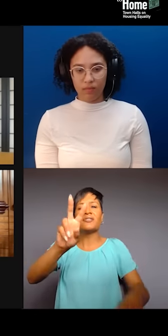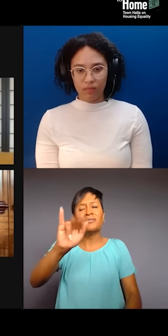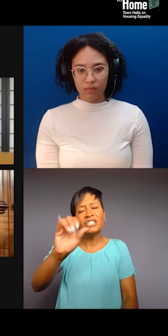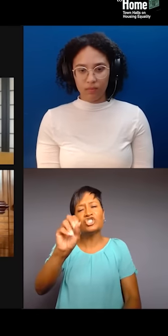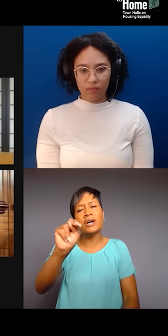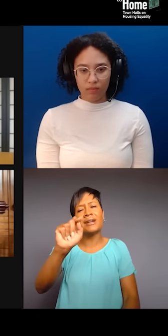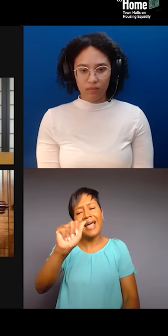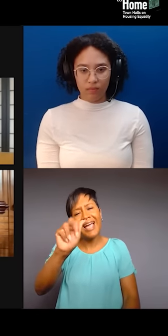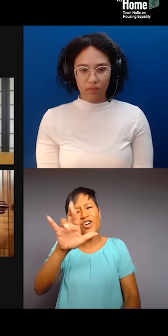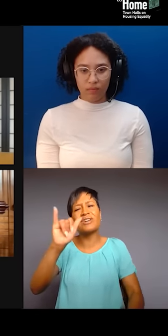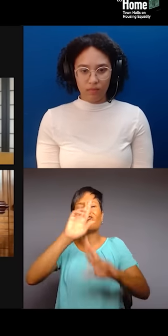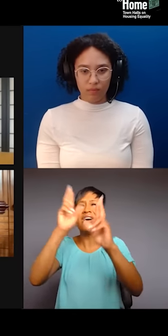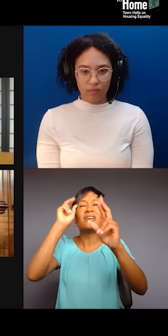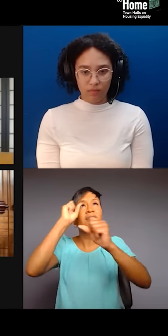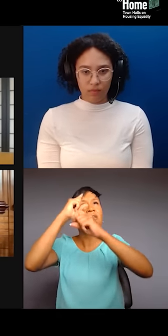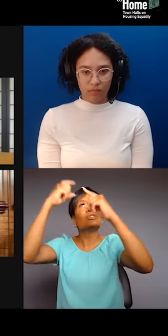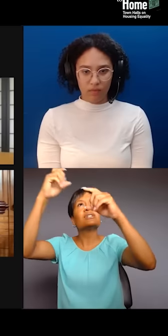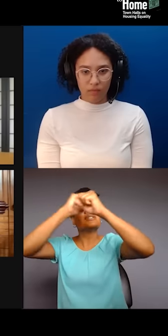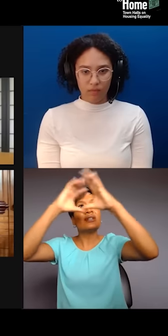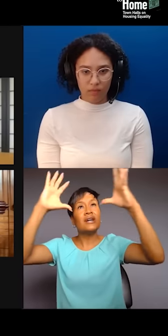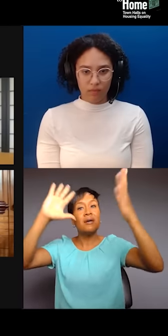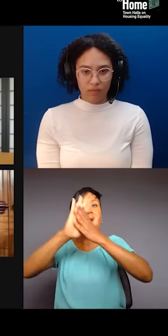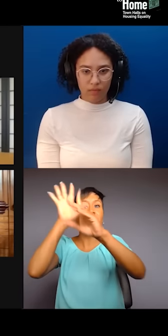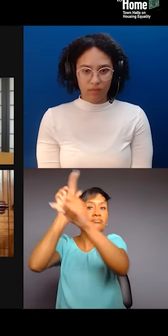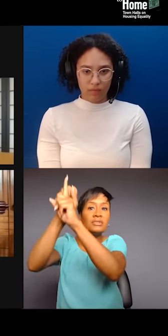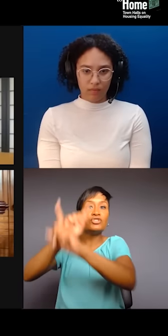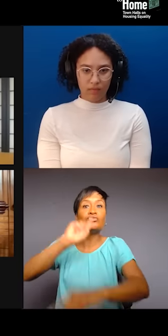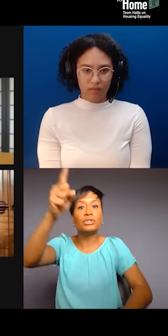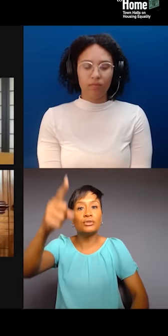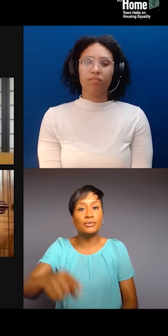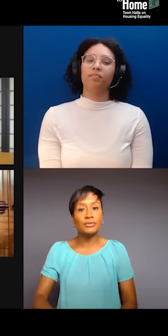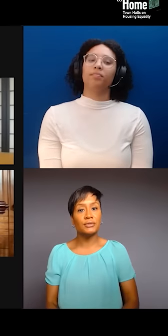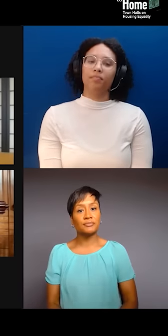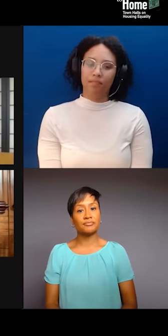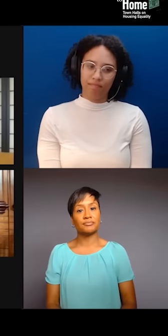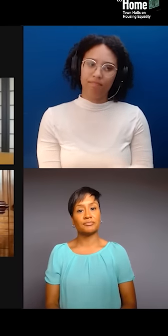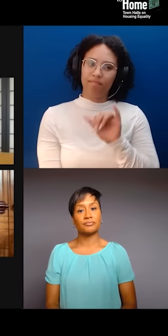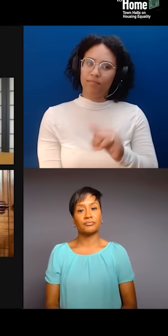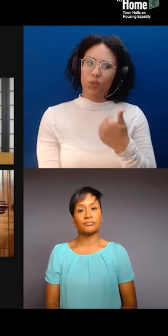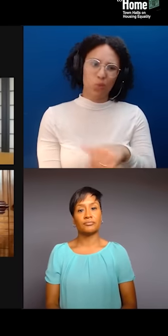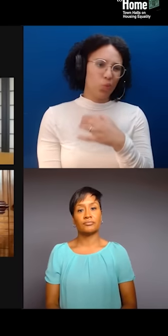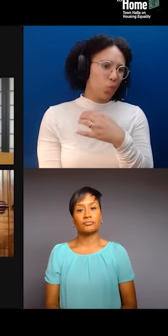can make they dreams come true. Power. Thank you, Ron. Djali, briefly,